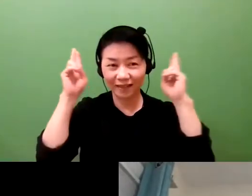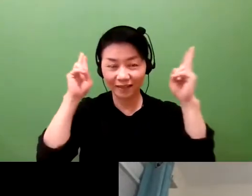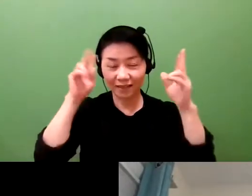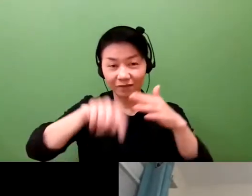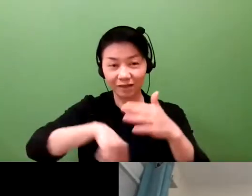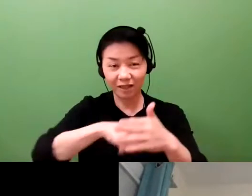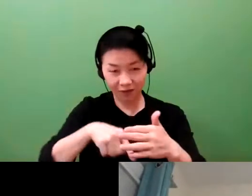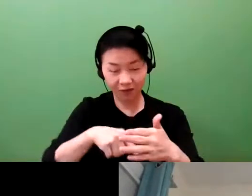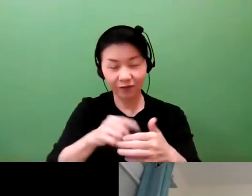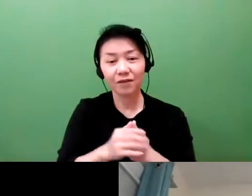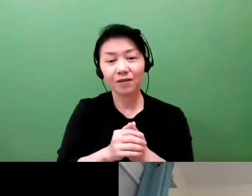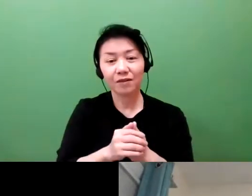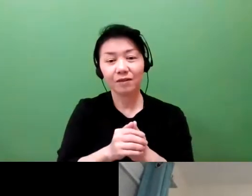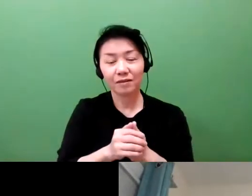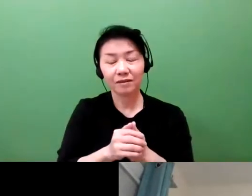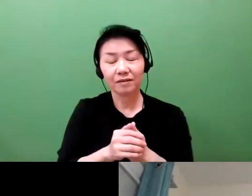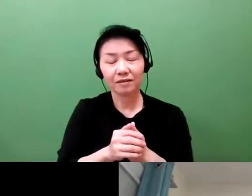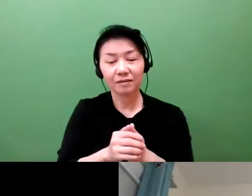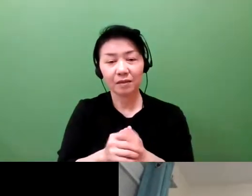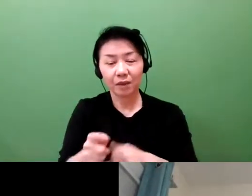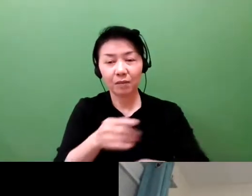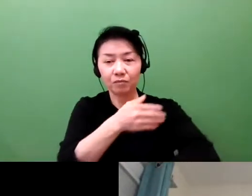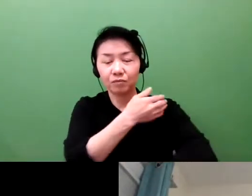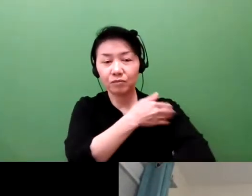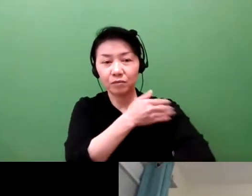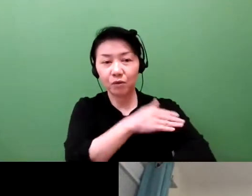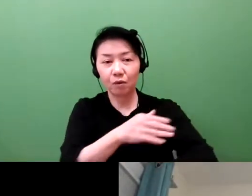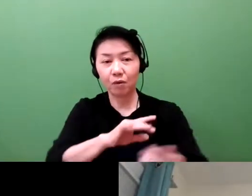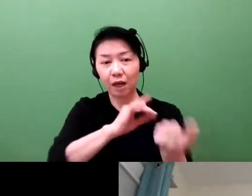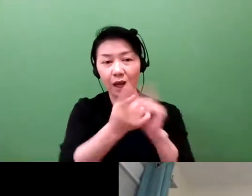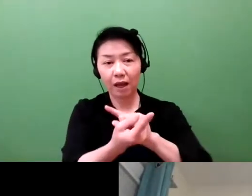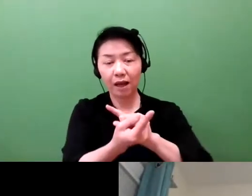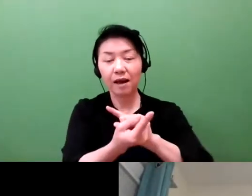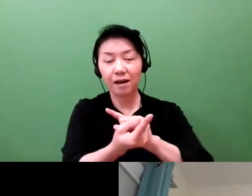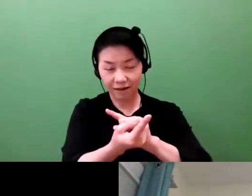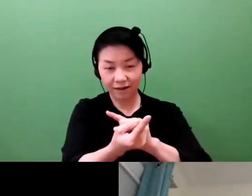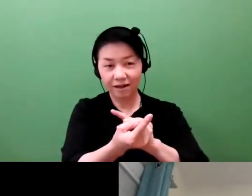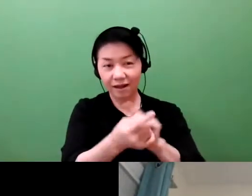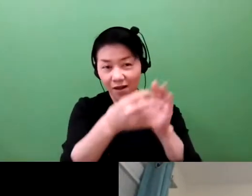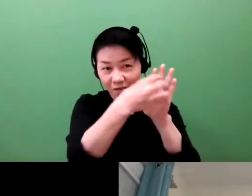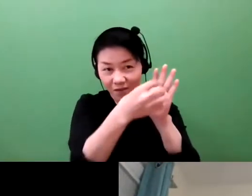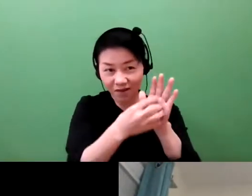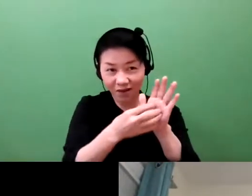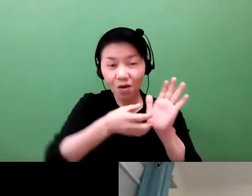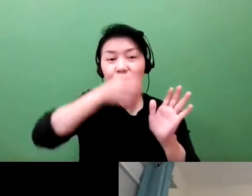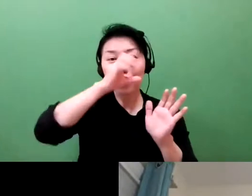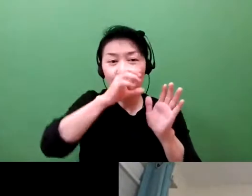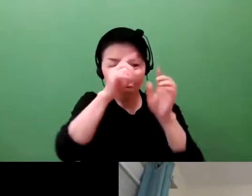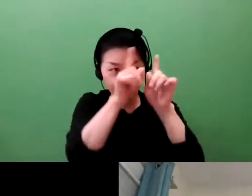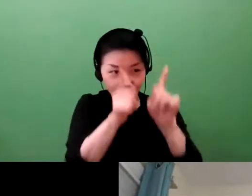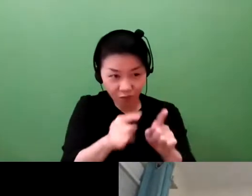and the protection of trademarks. The quote goes that even if Coca-Cola as a company